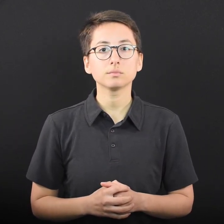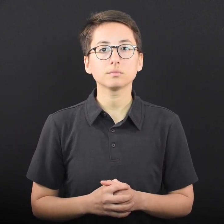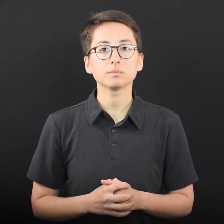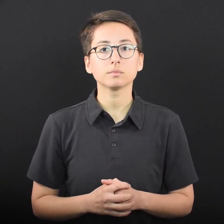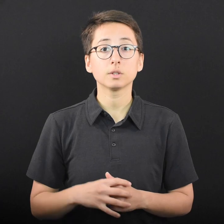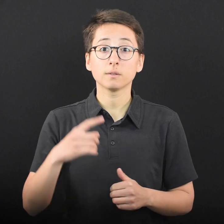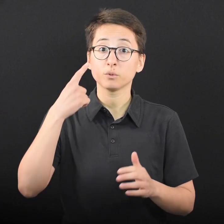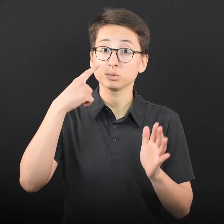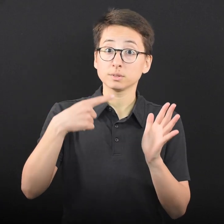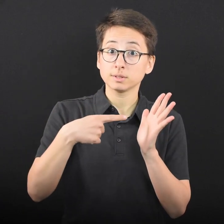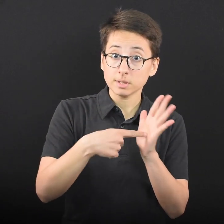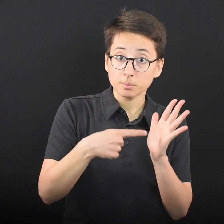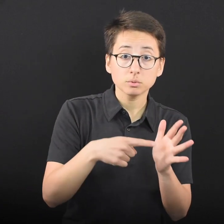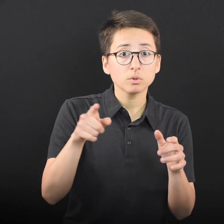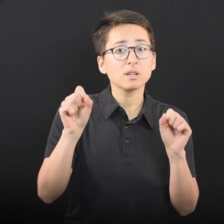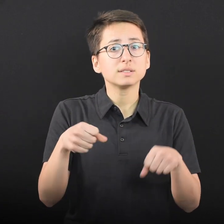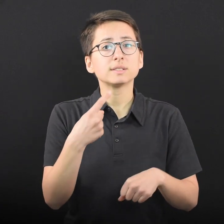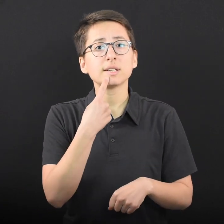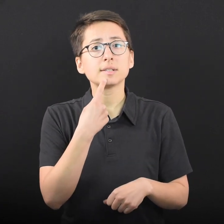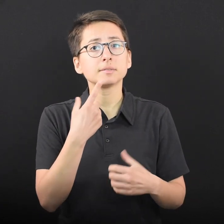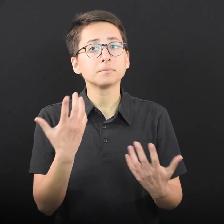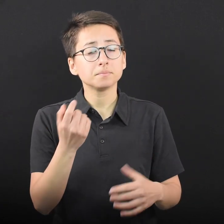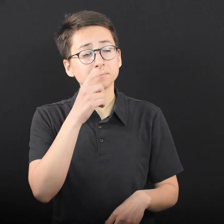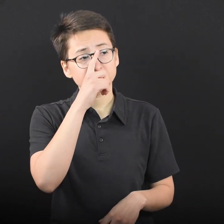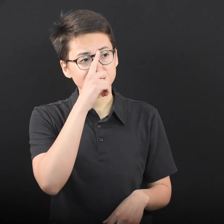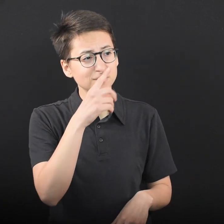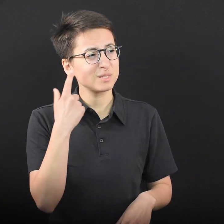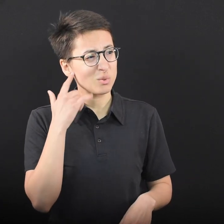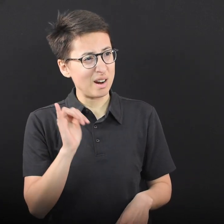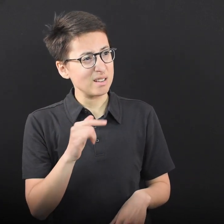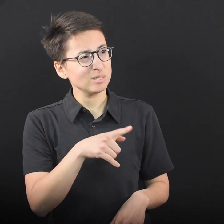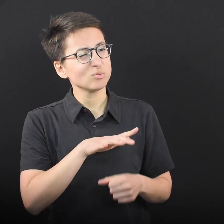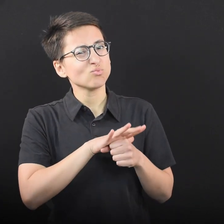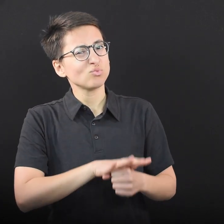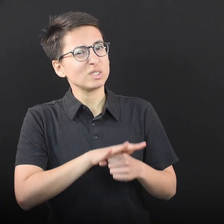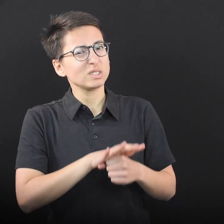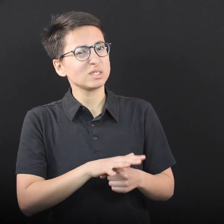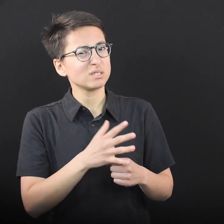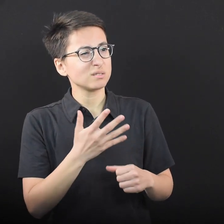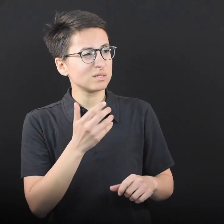For example, you can say, “It sounds like you are stressed at work and home,